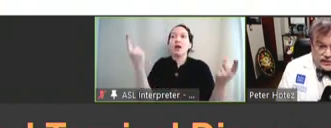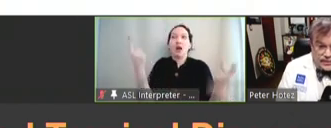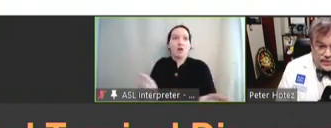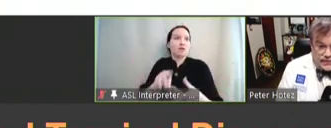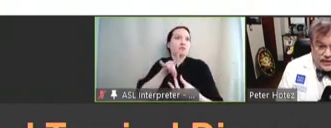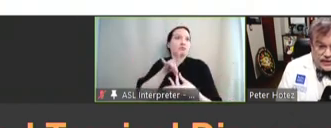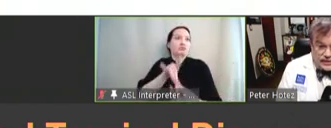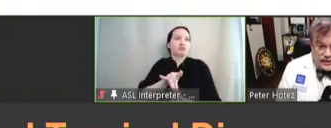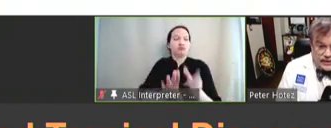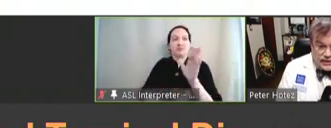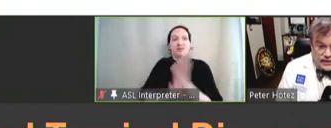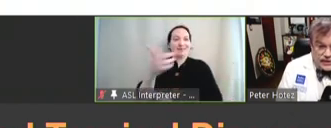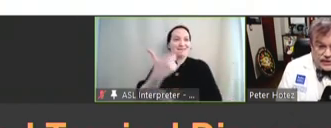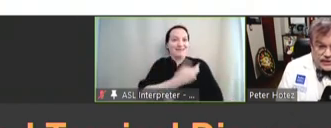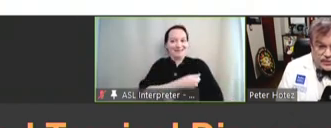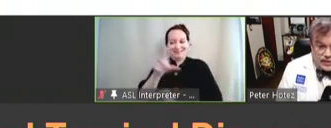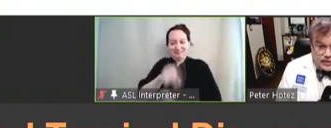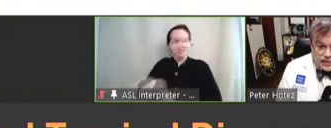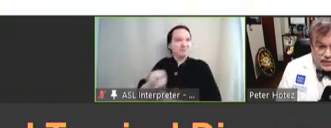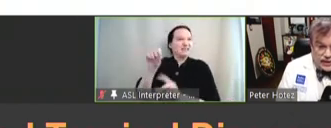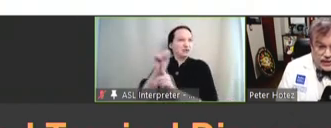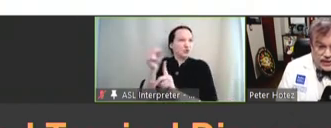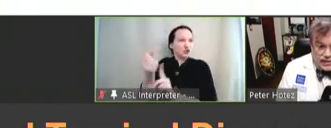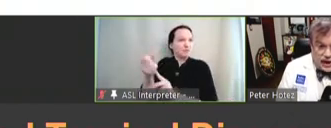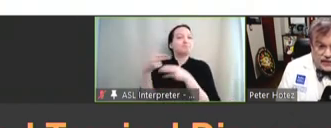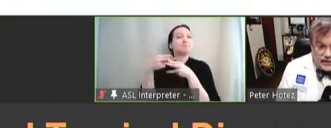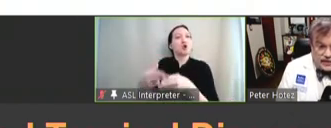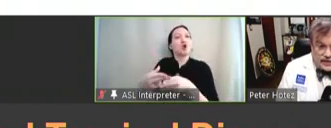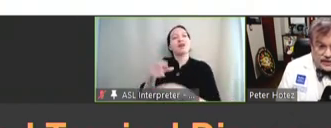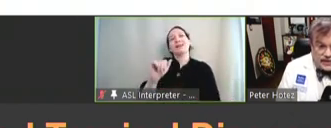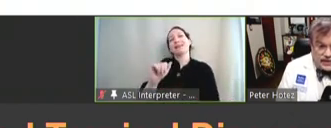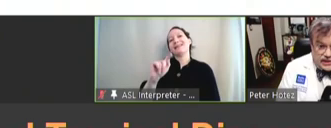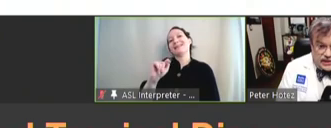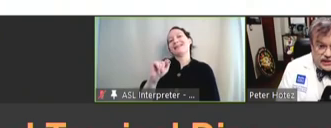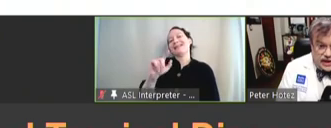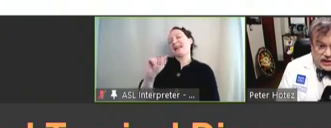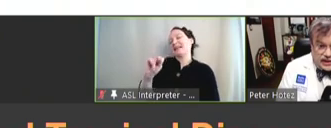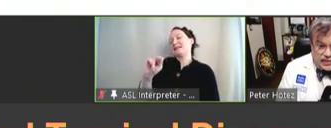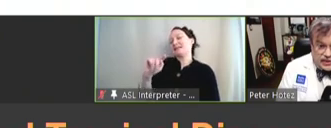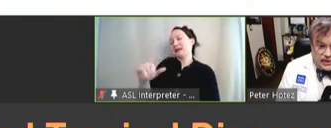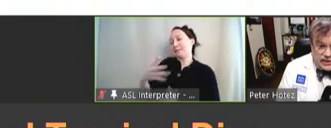developing vaccines for these conditions we call anti-poverty vaccines on that basis.